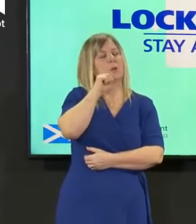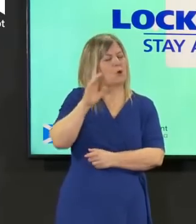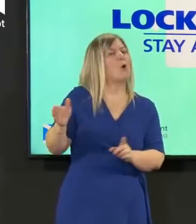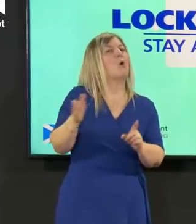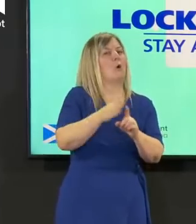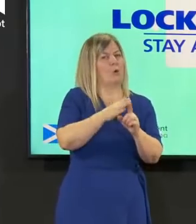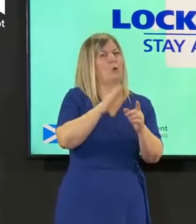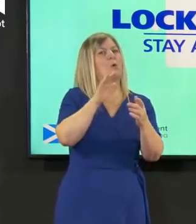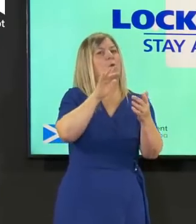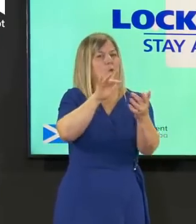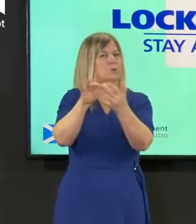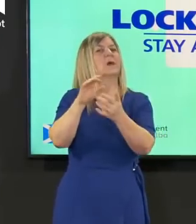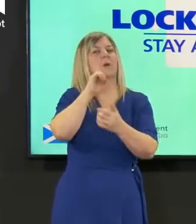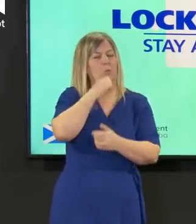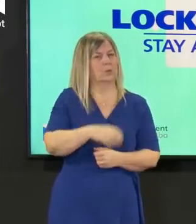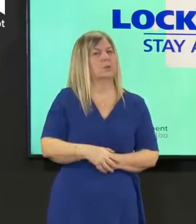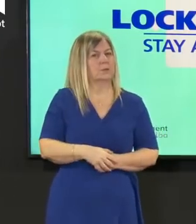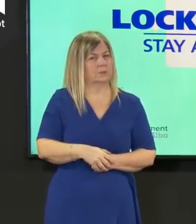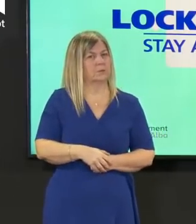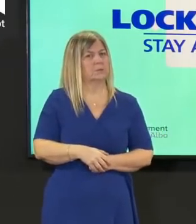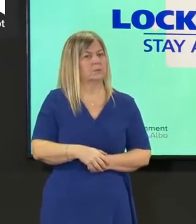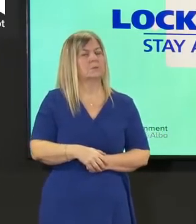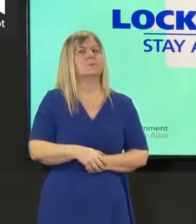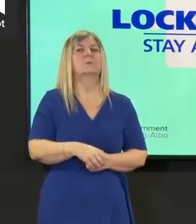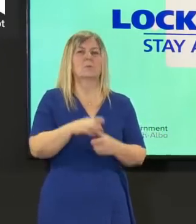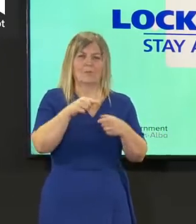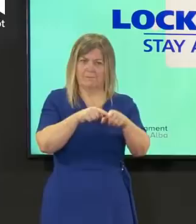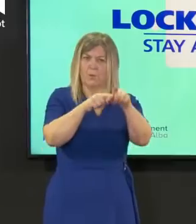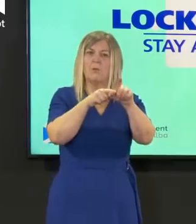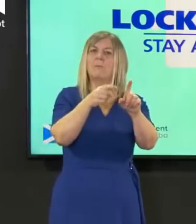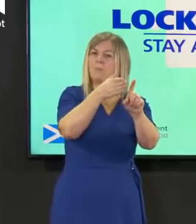provided we have all their details they will all be contacted they'll be asked